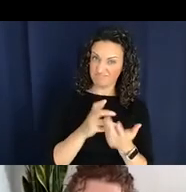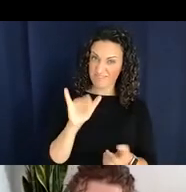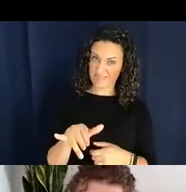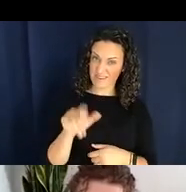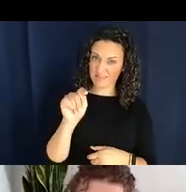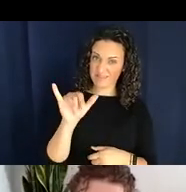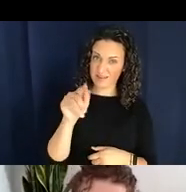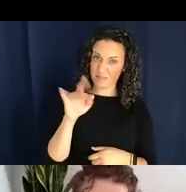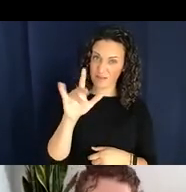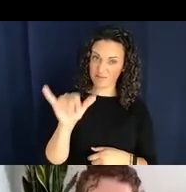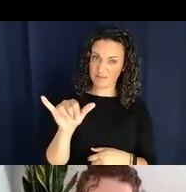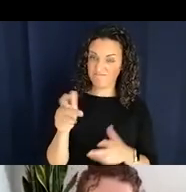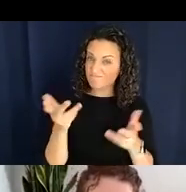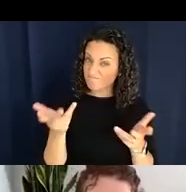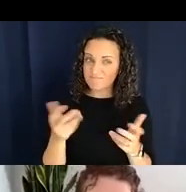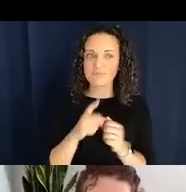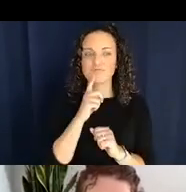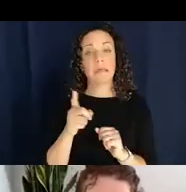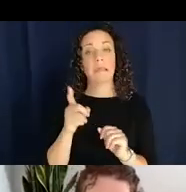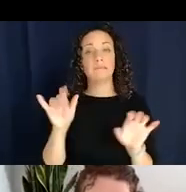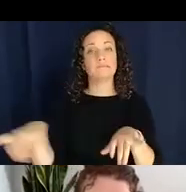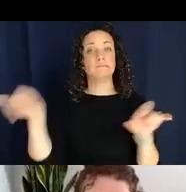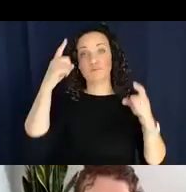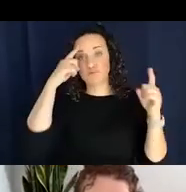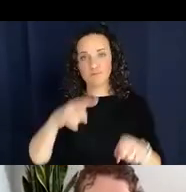question, so I’m not going to go into the details of why you would support one or the